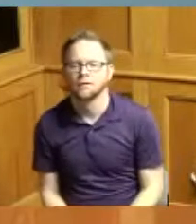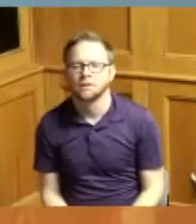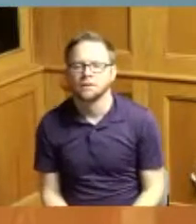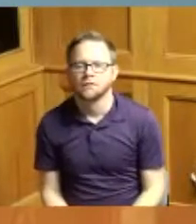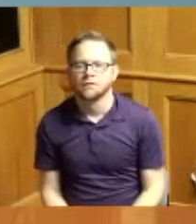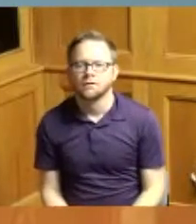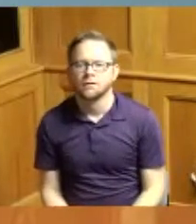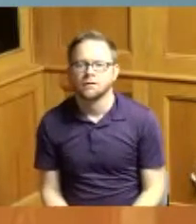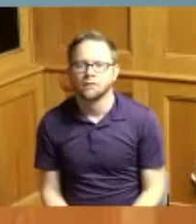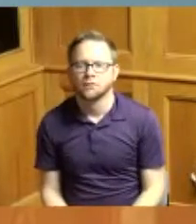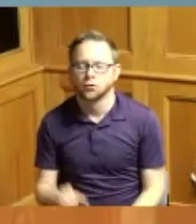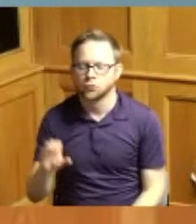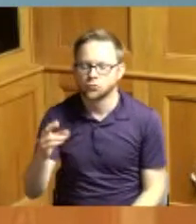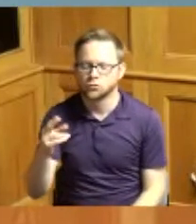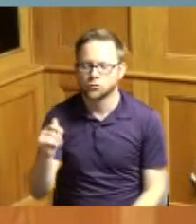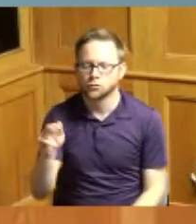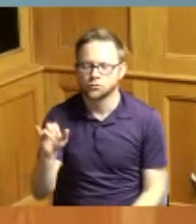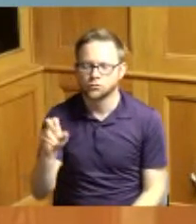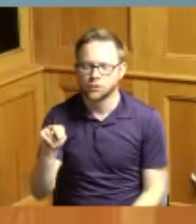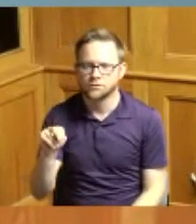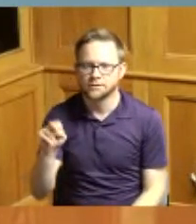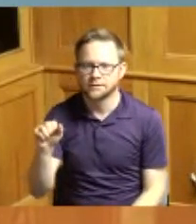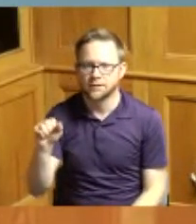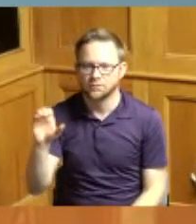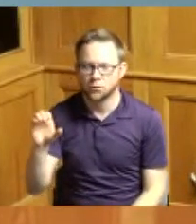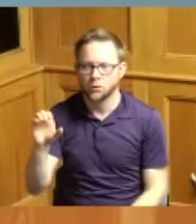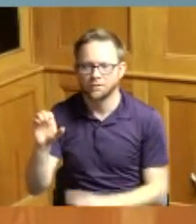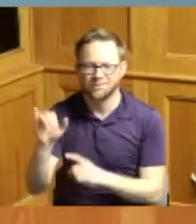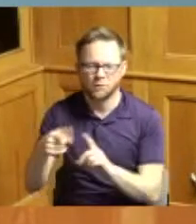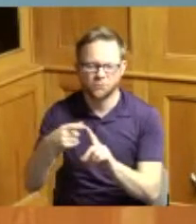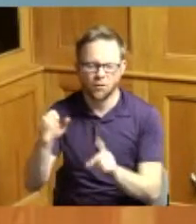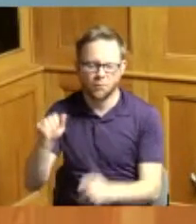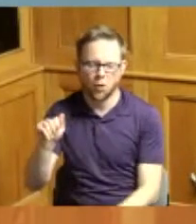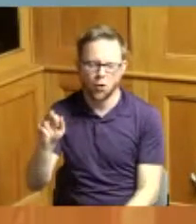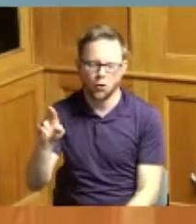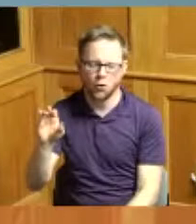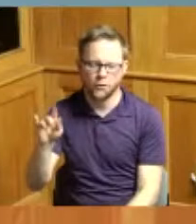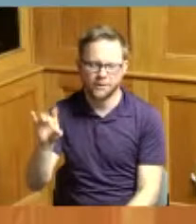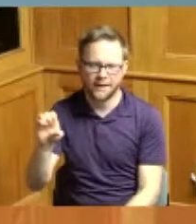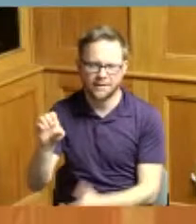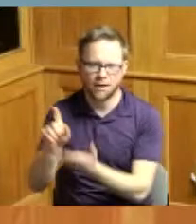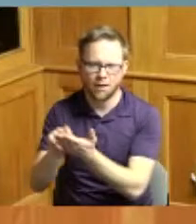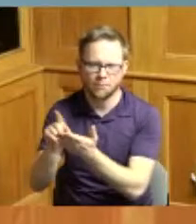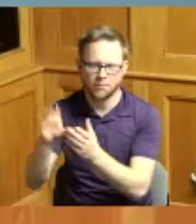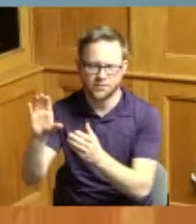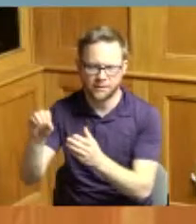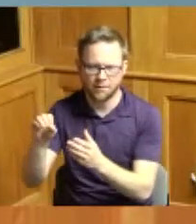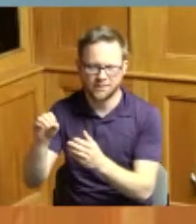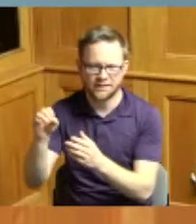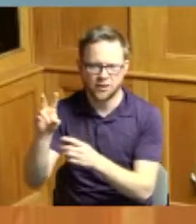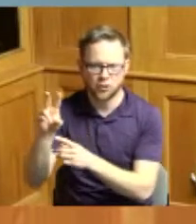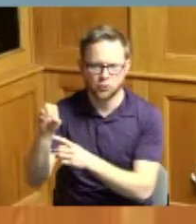Charleston South Carolina Arcadia Publishing in 2007 and whereas Gina has served as an associate